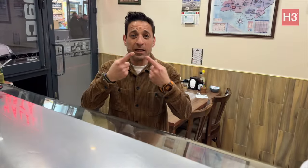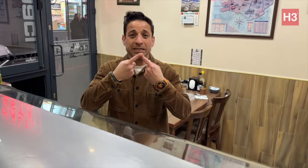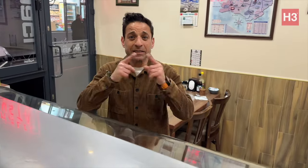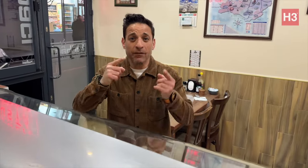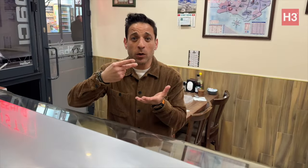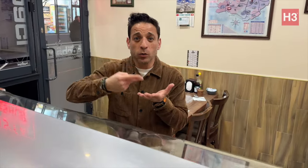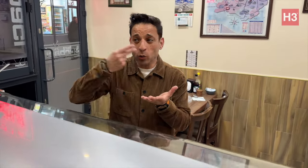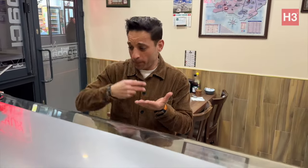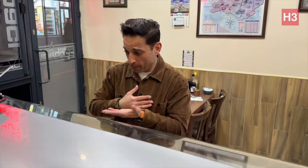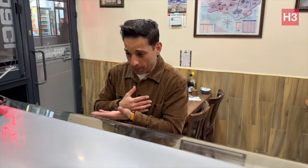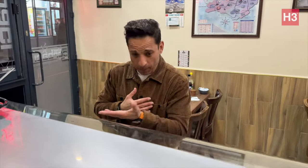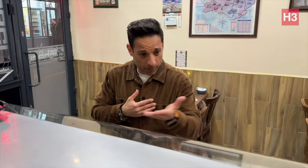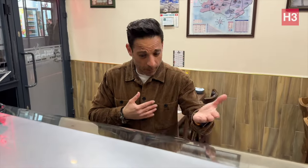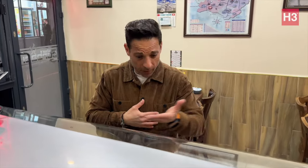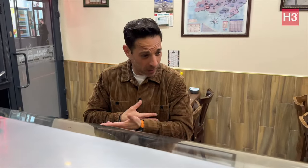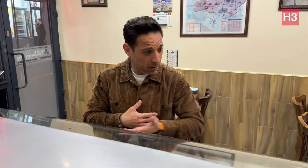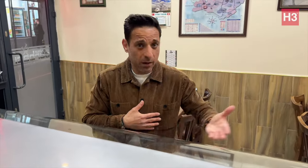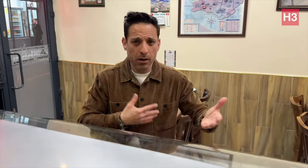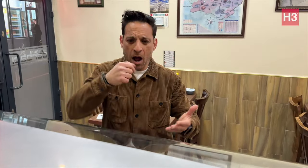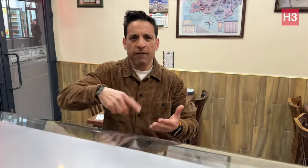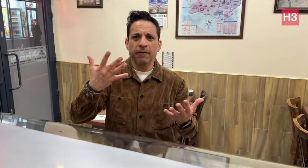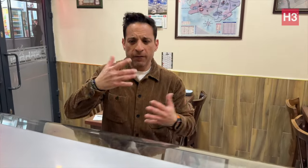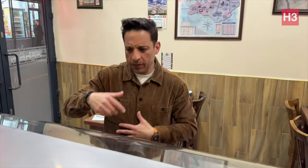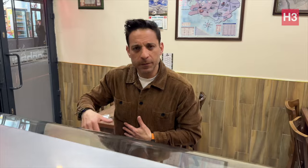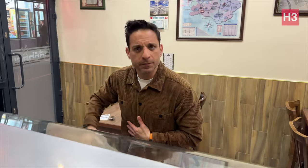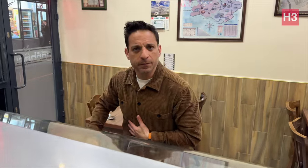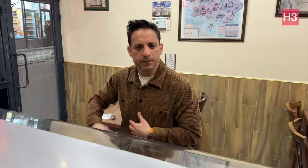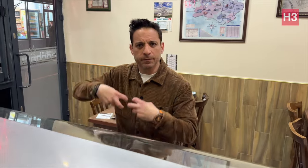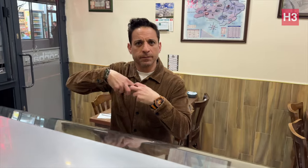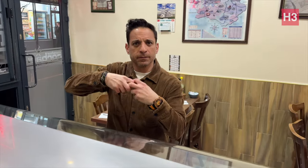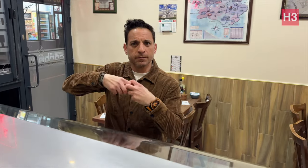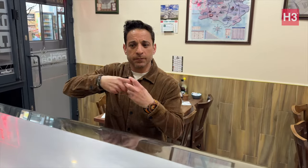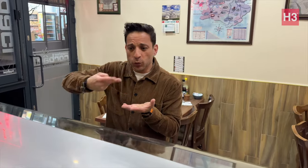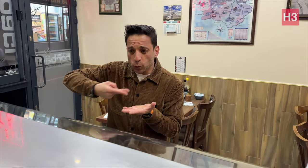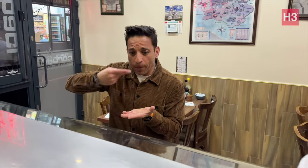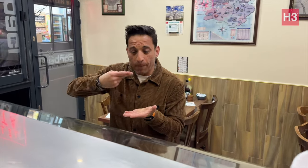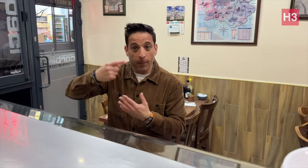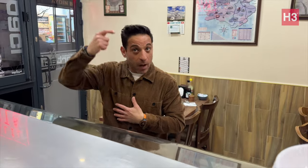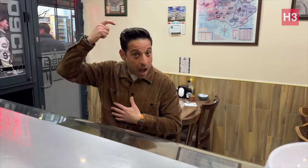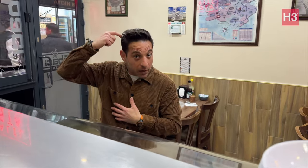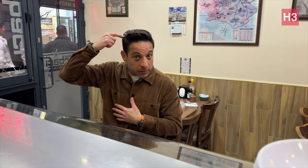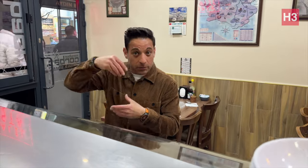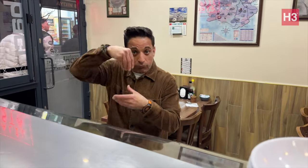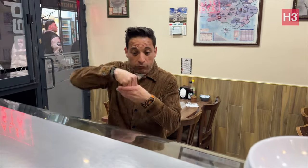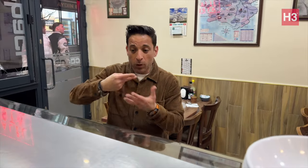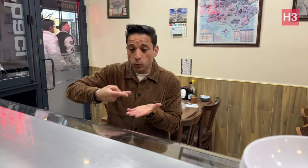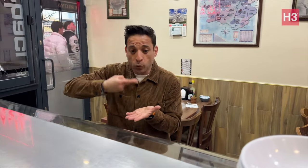[Memnos]: There are 10 different soups. Bone broth soup, sheep head